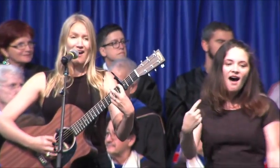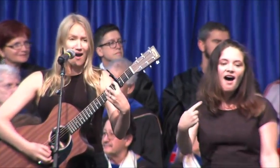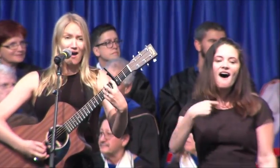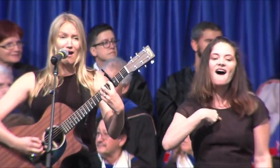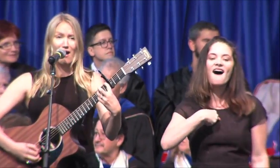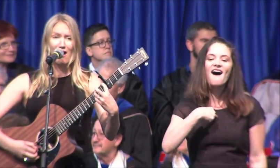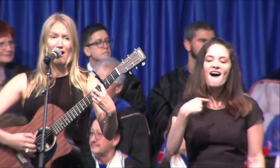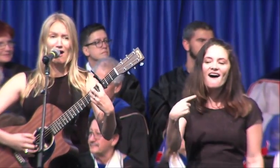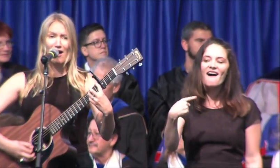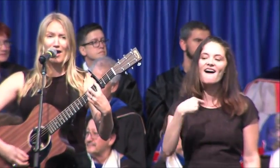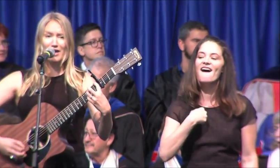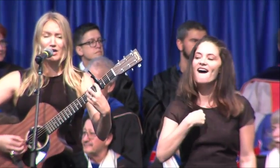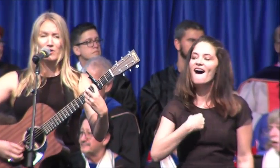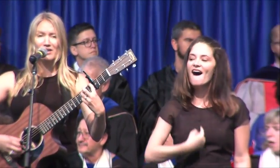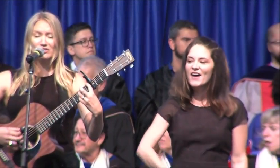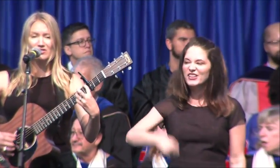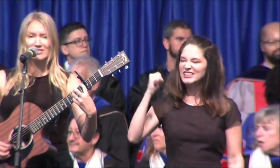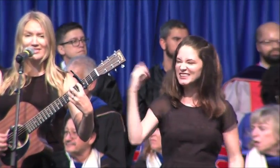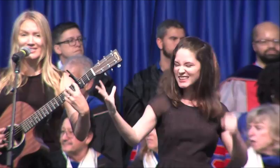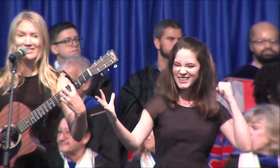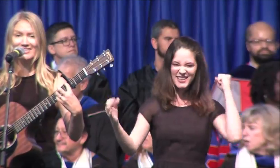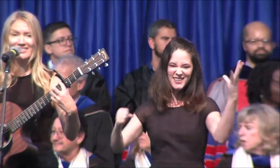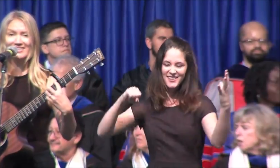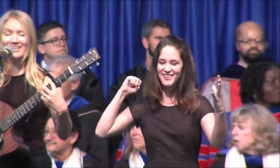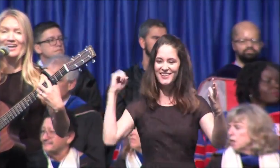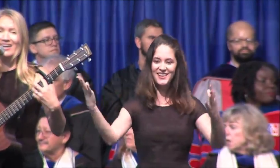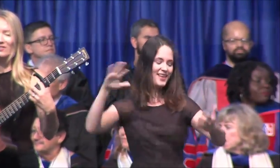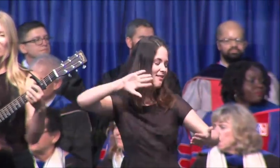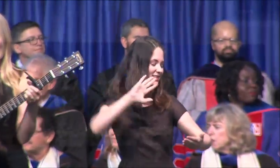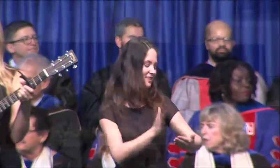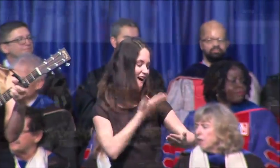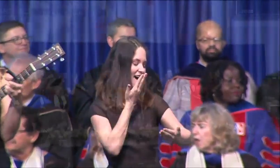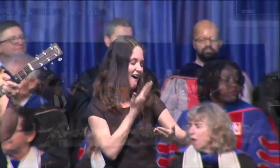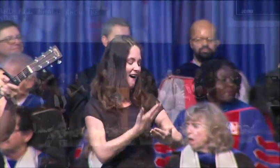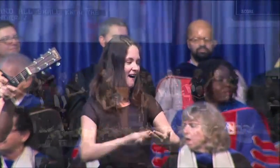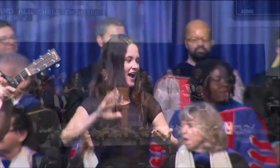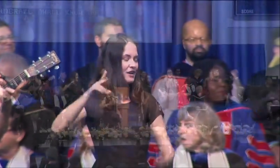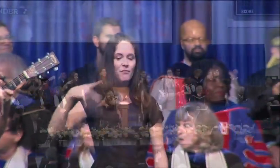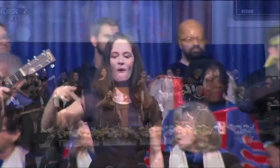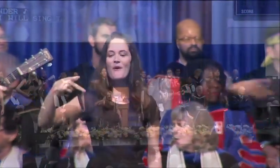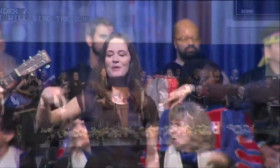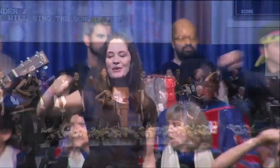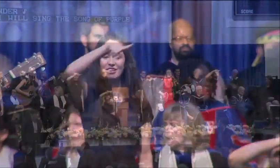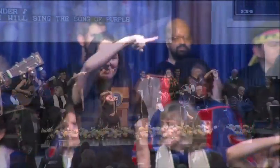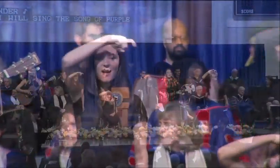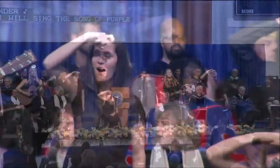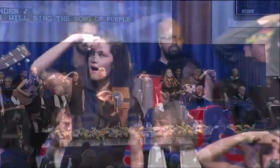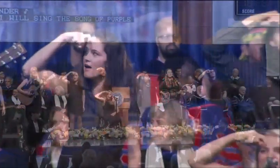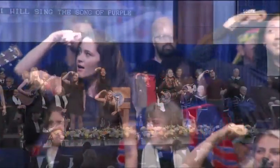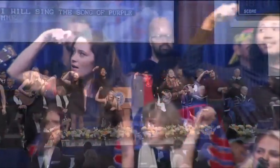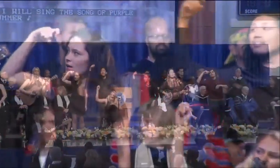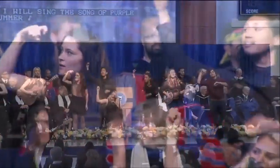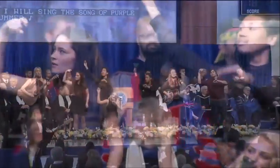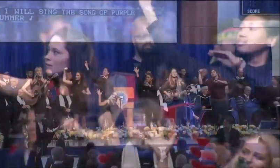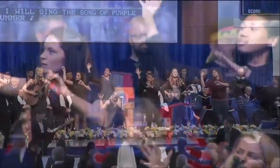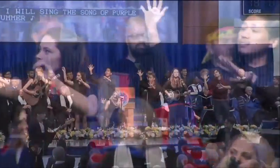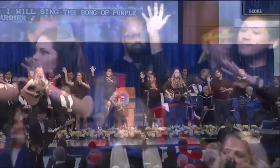I will sing the song of purple summer